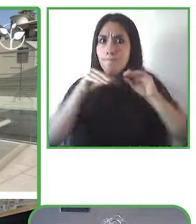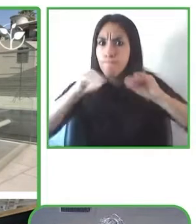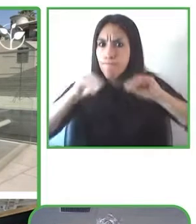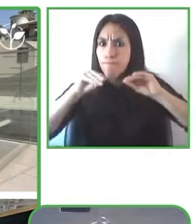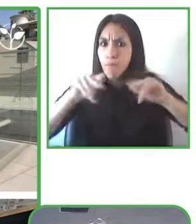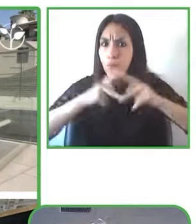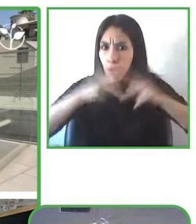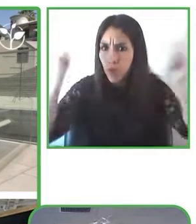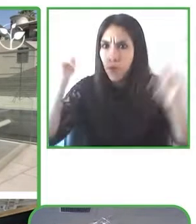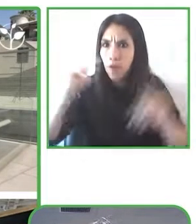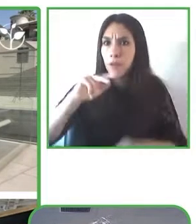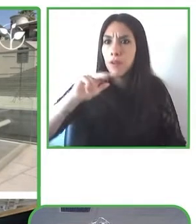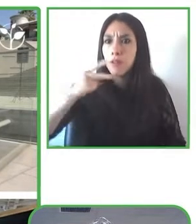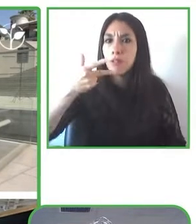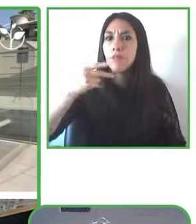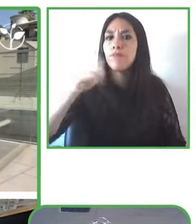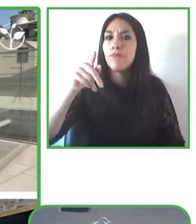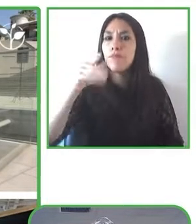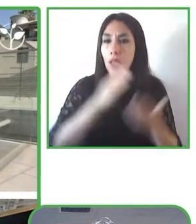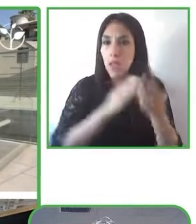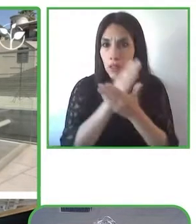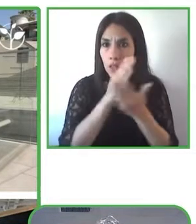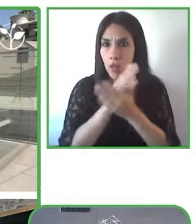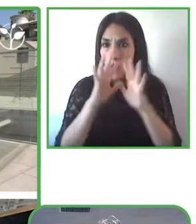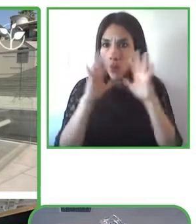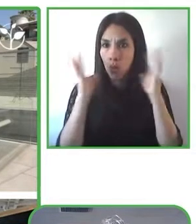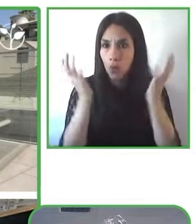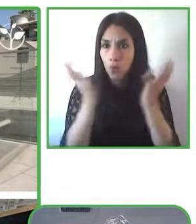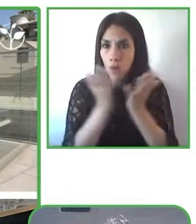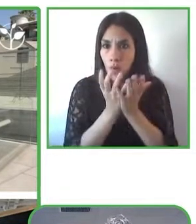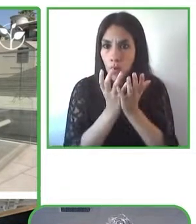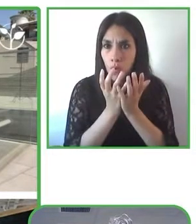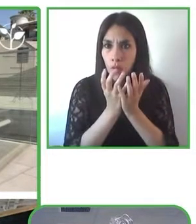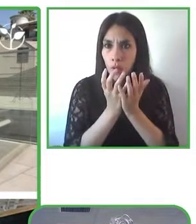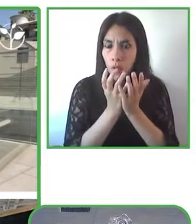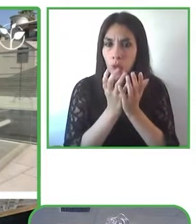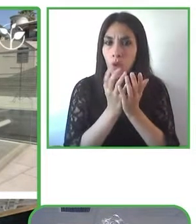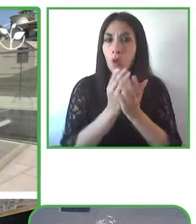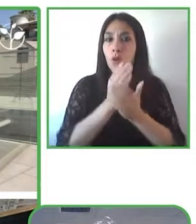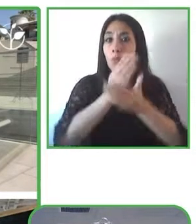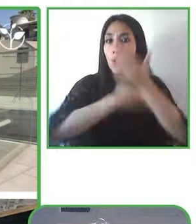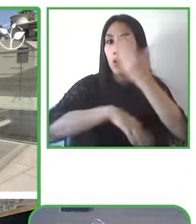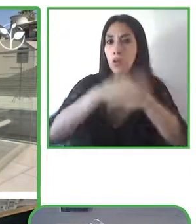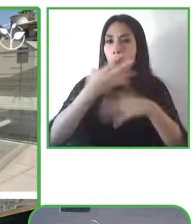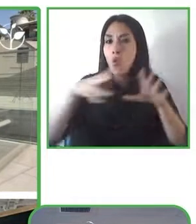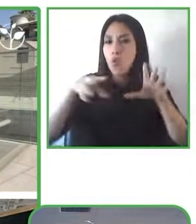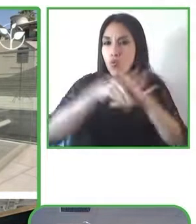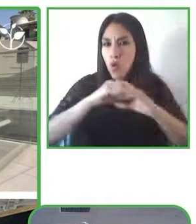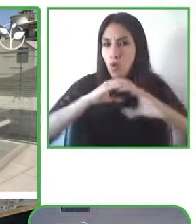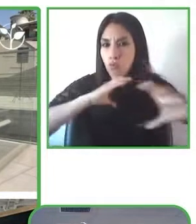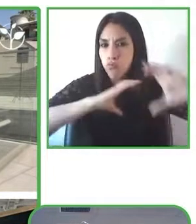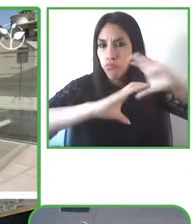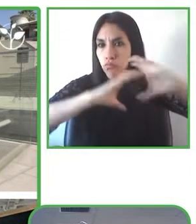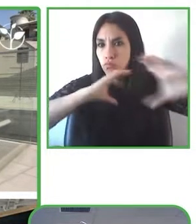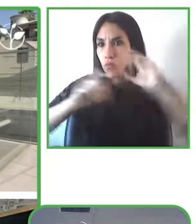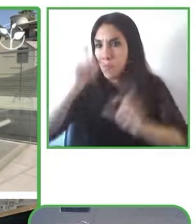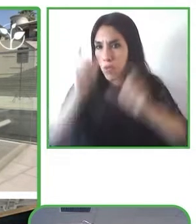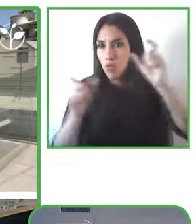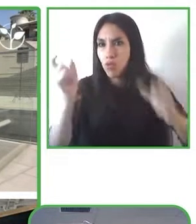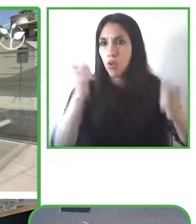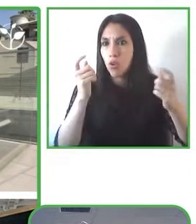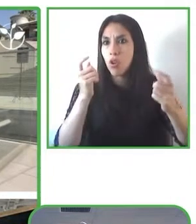with disabilities about what is disability and how it is included the second one the one that is